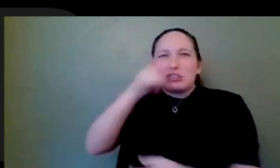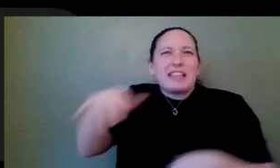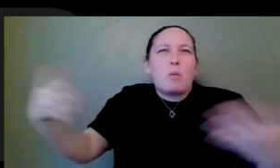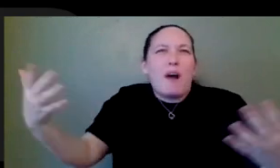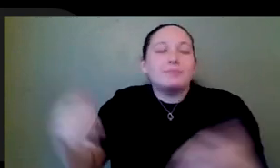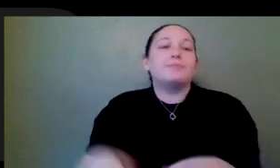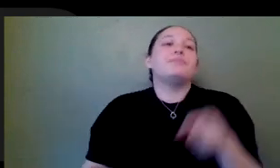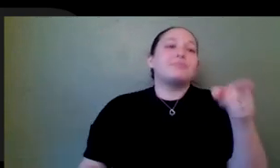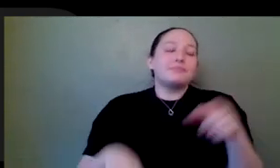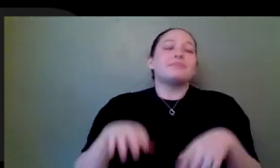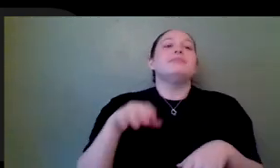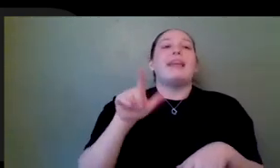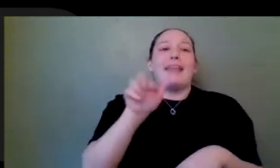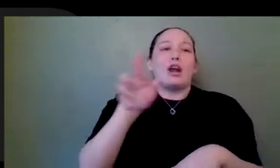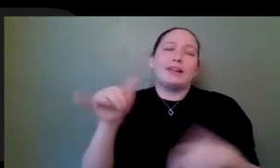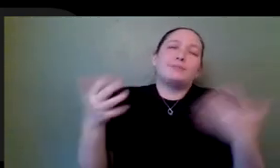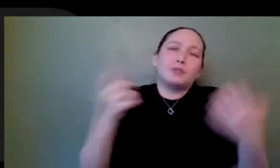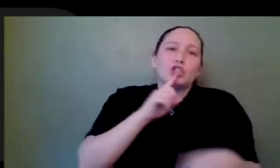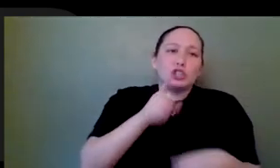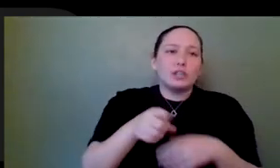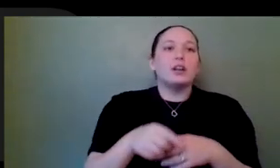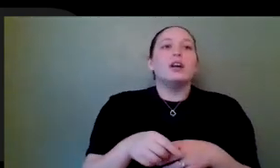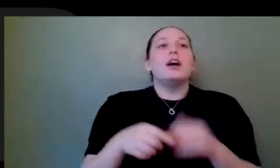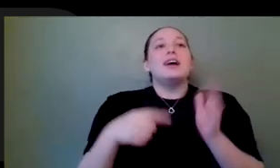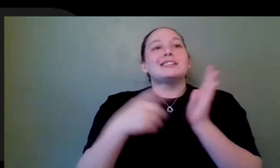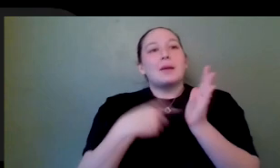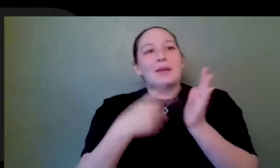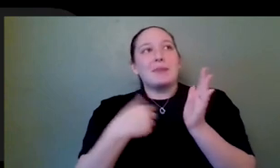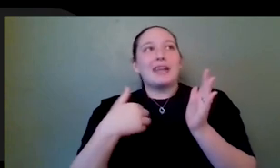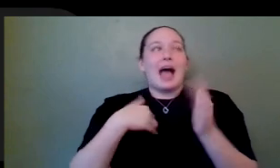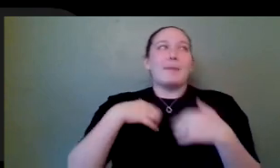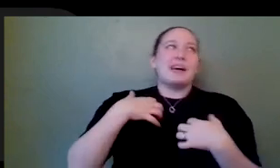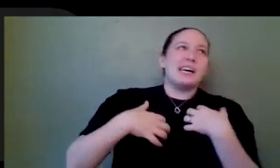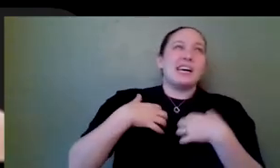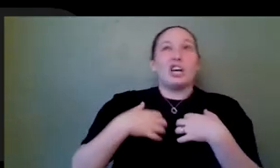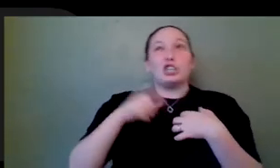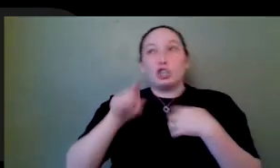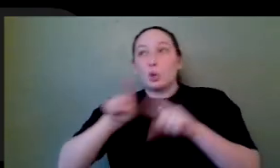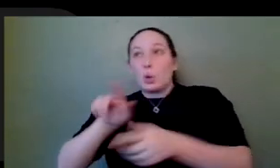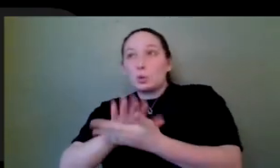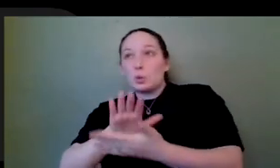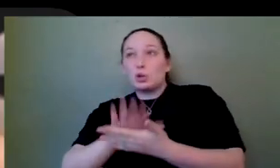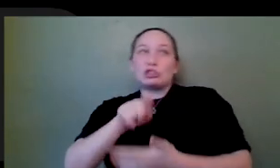and because I've been hit or miss in regards to how I feel about going to school, was not going to school. I like it. There's pros and cons is the